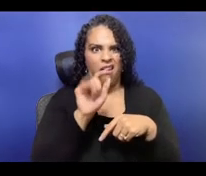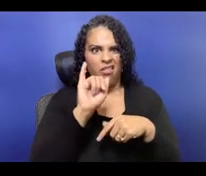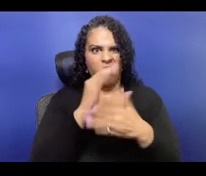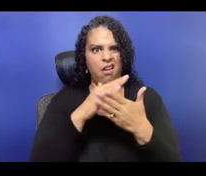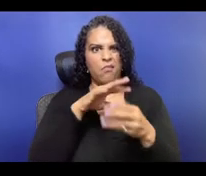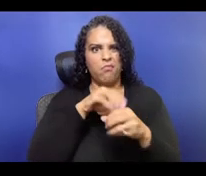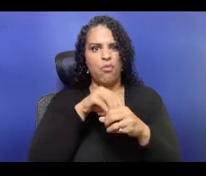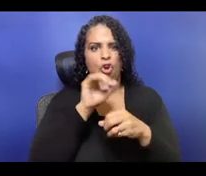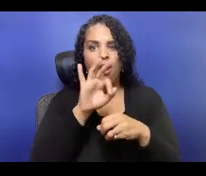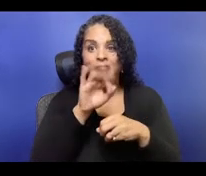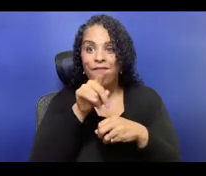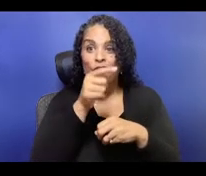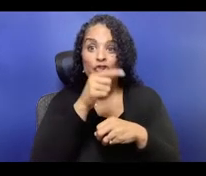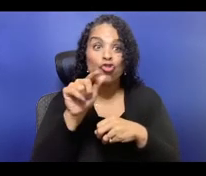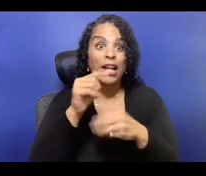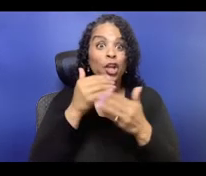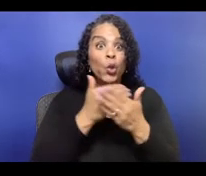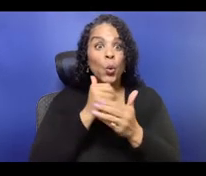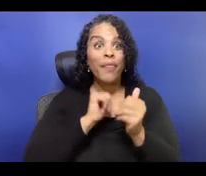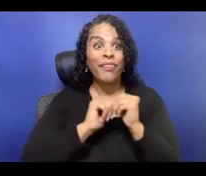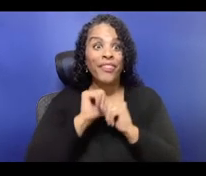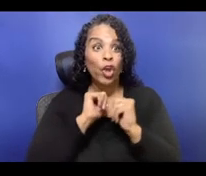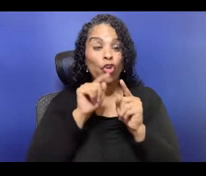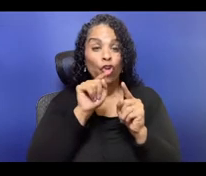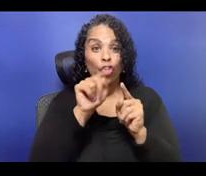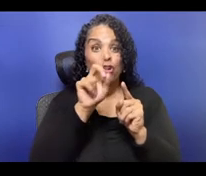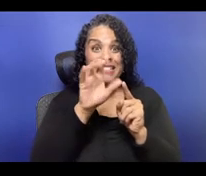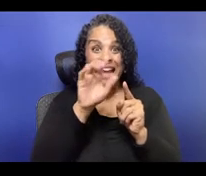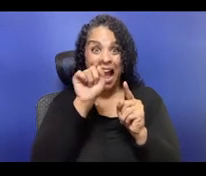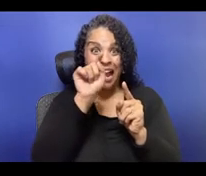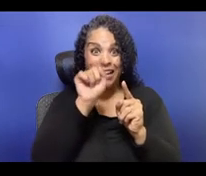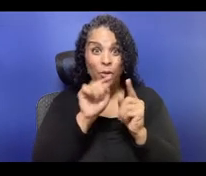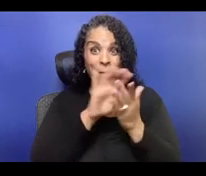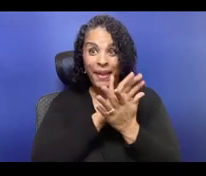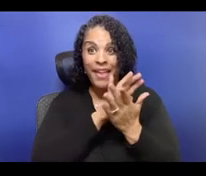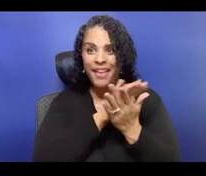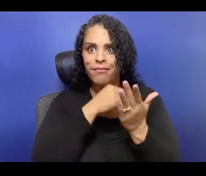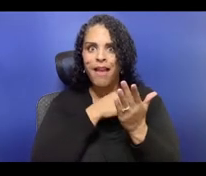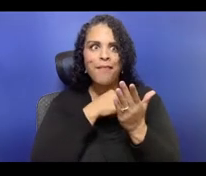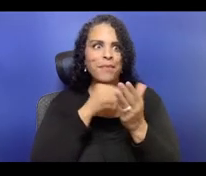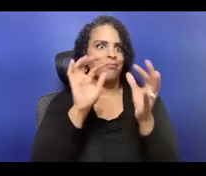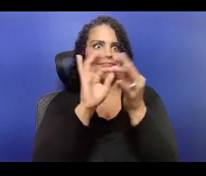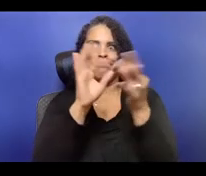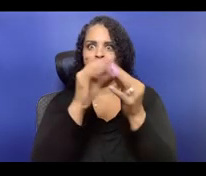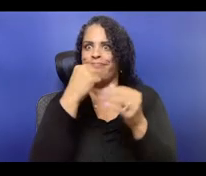We're going turn the floor over to them to do quick introduction, and then we'll move into the discussion.